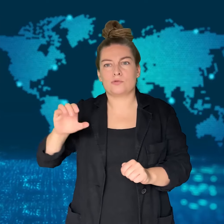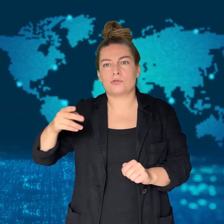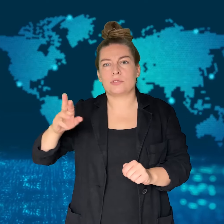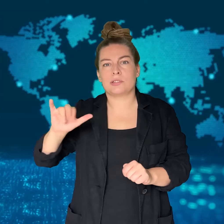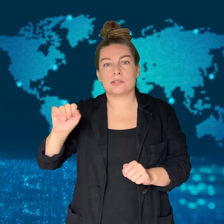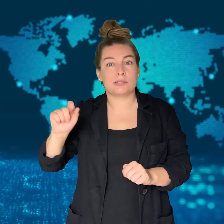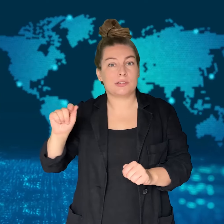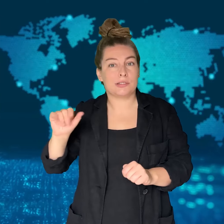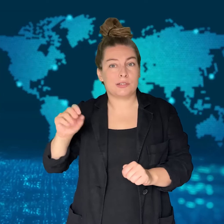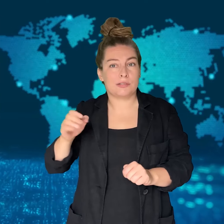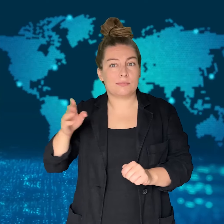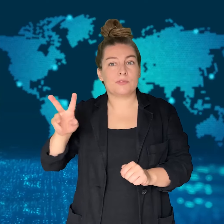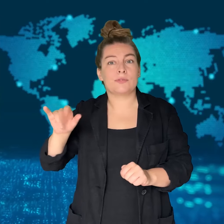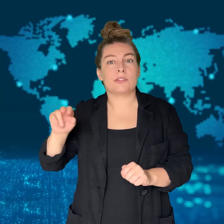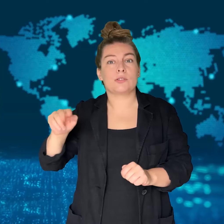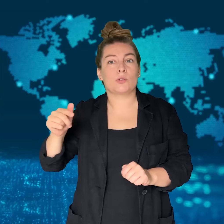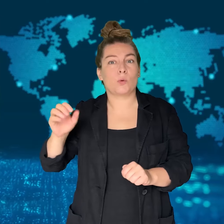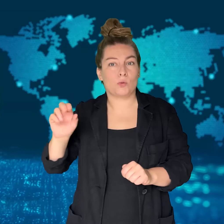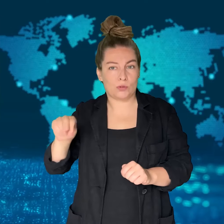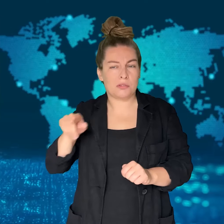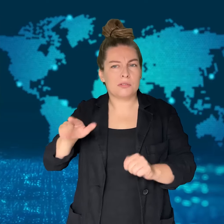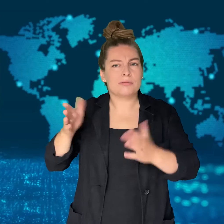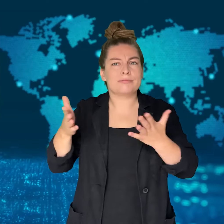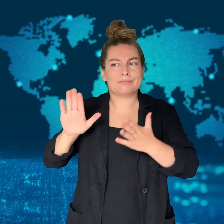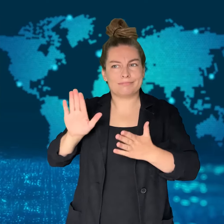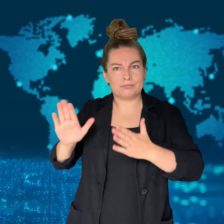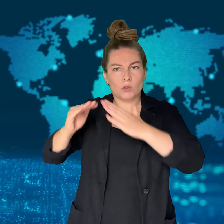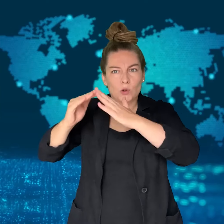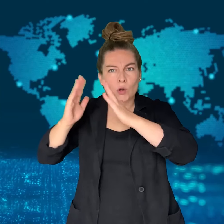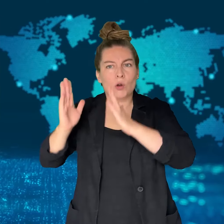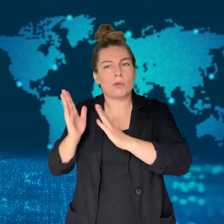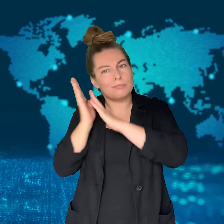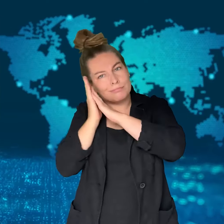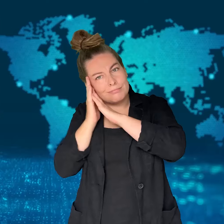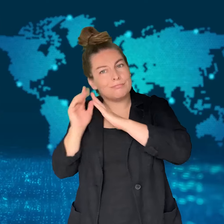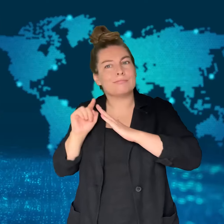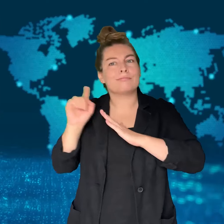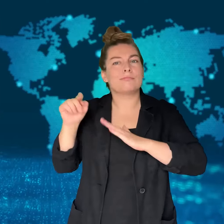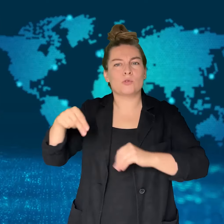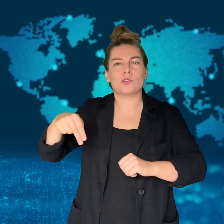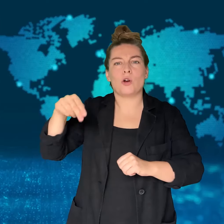North Carolina.